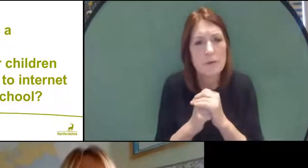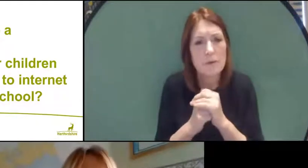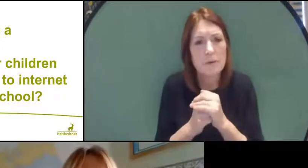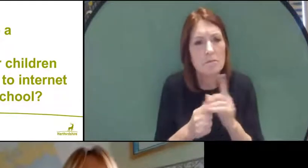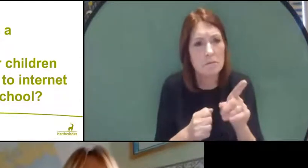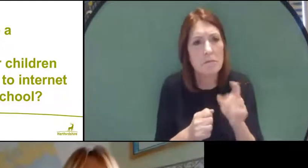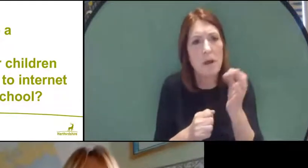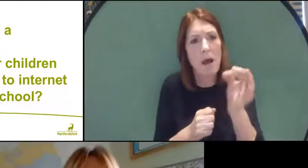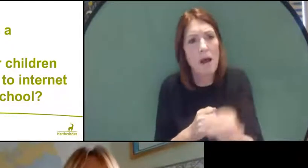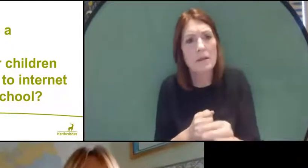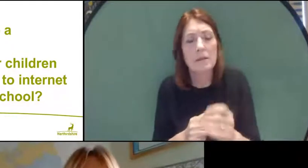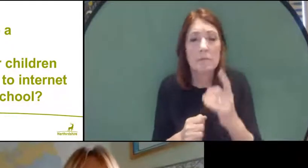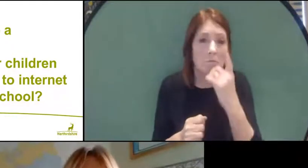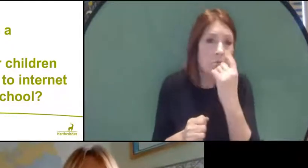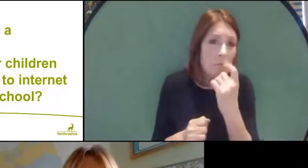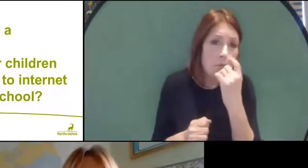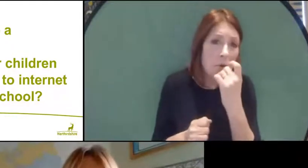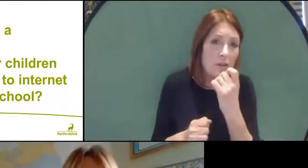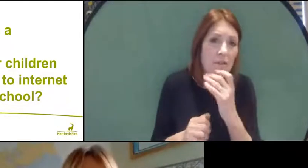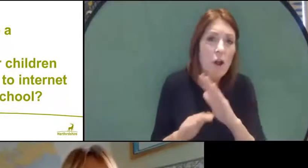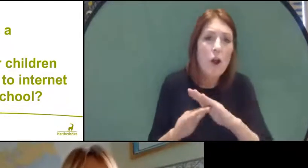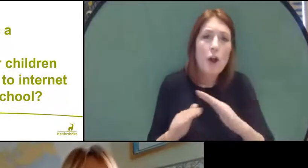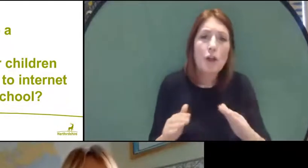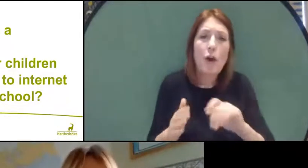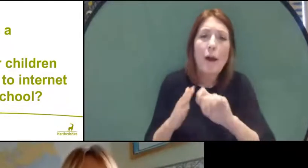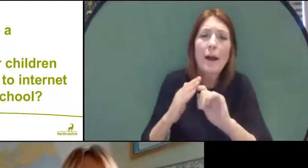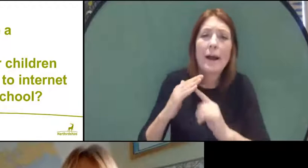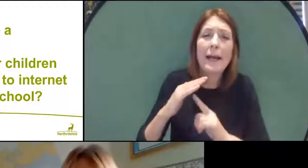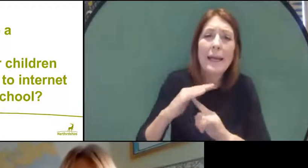"Would it be possible for non-key worker, frontline worker children, who don't have